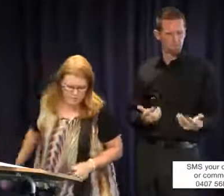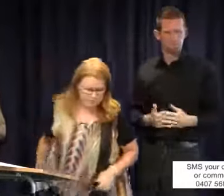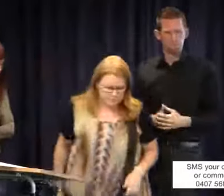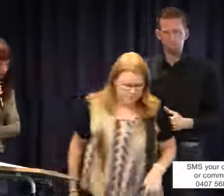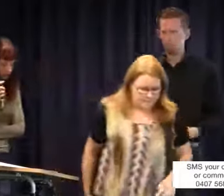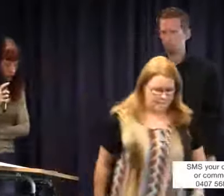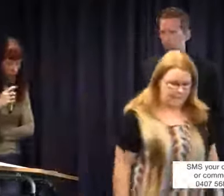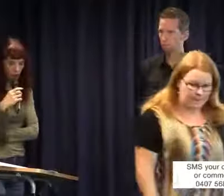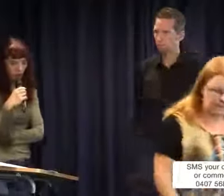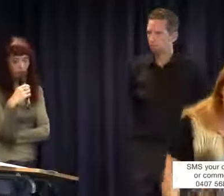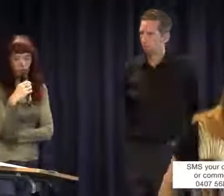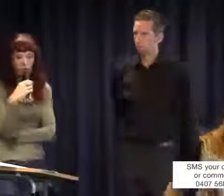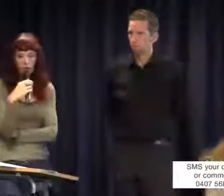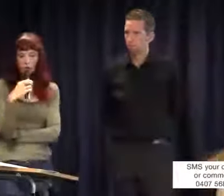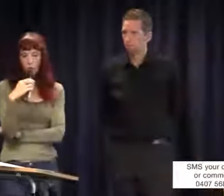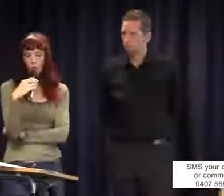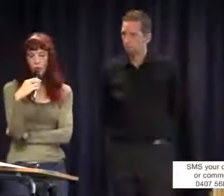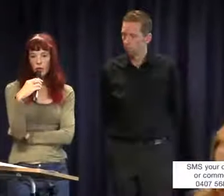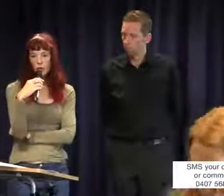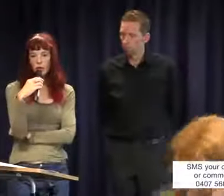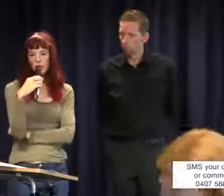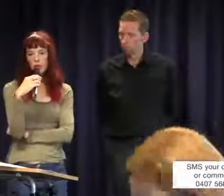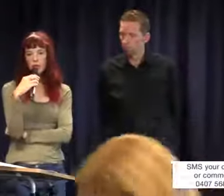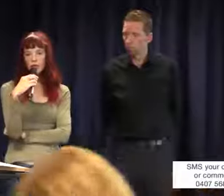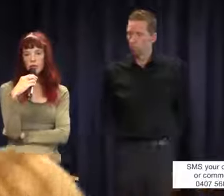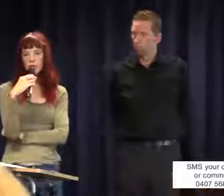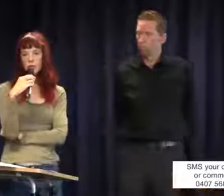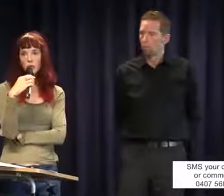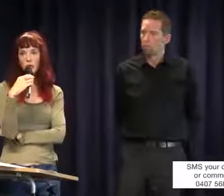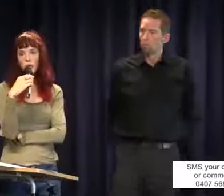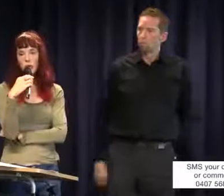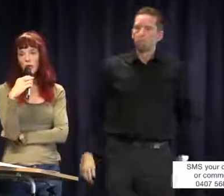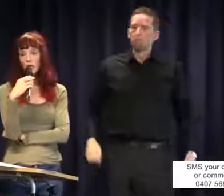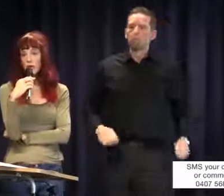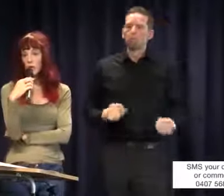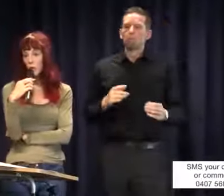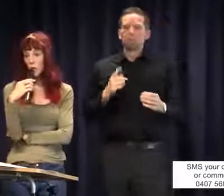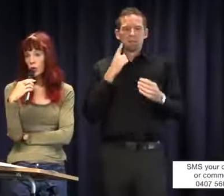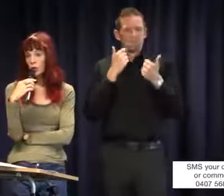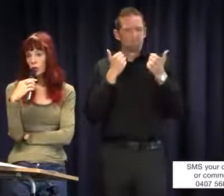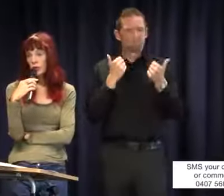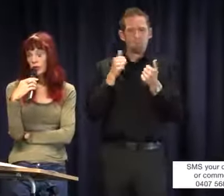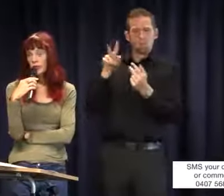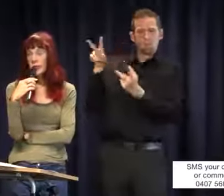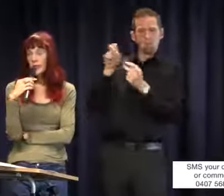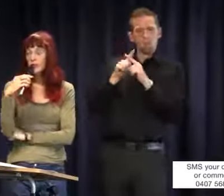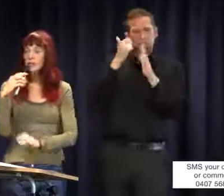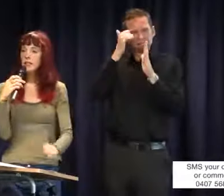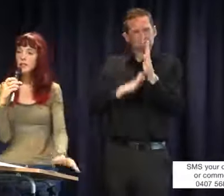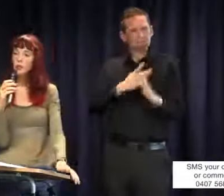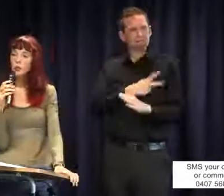Look, it would be good to get some sort of practitioner report. Now, this is difficult